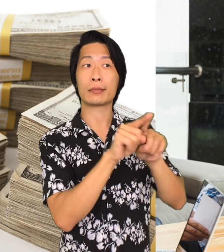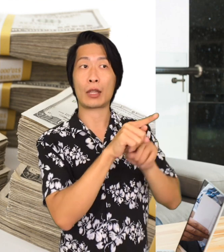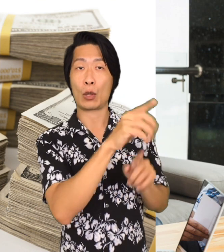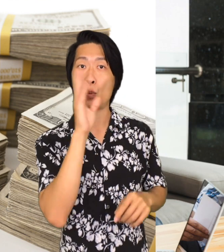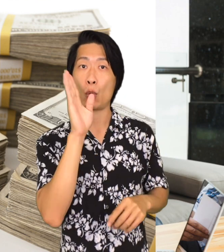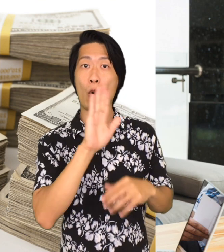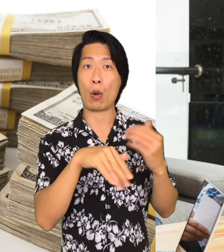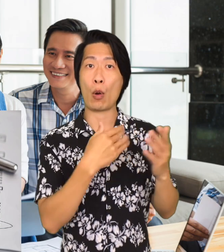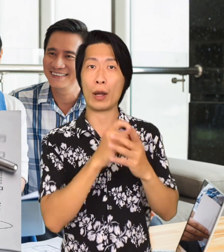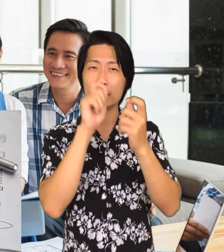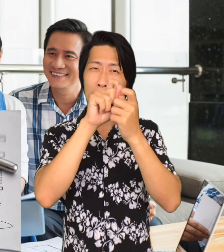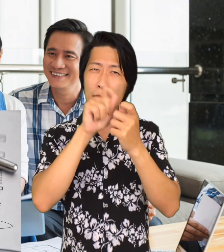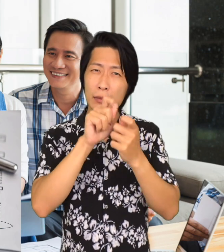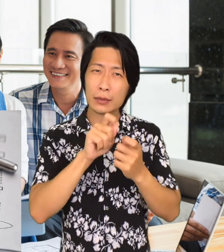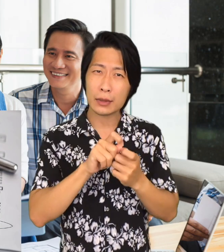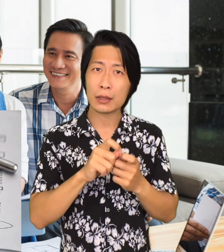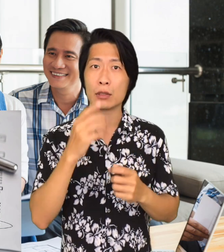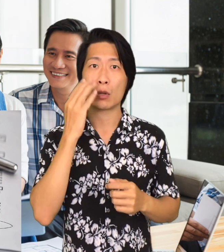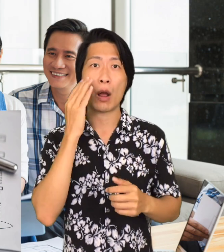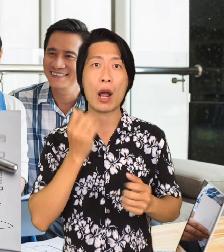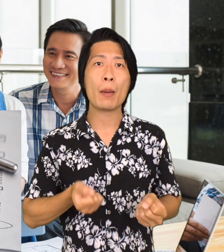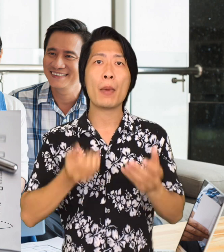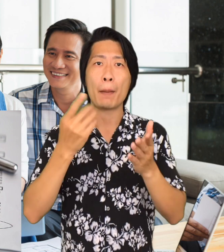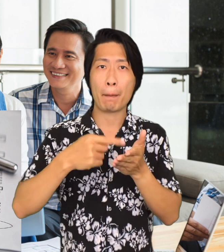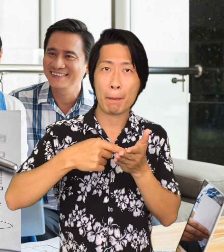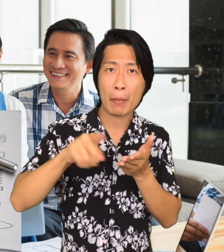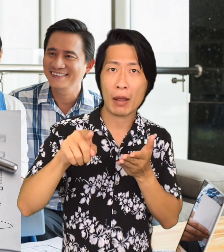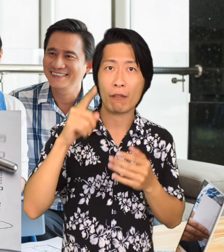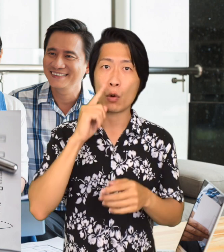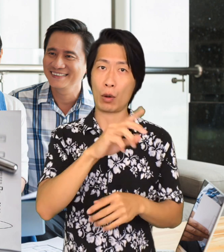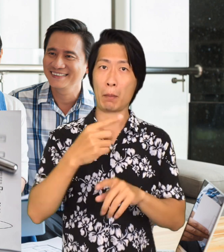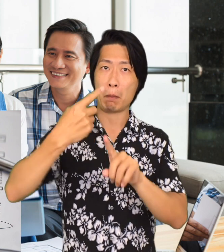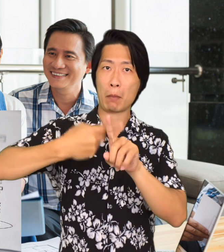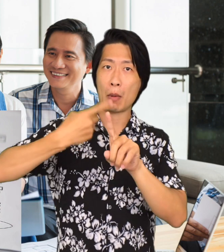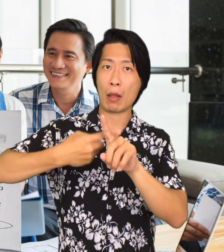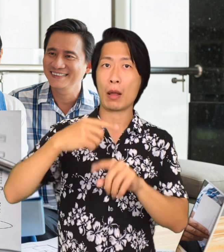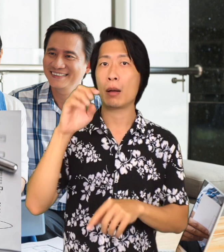They will also give you the details of how much you'll be paying to your